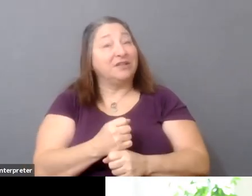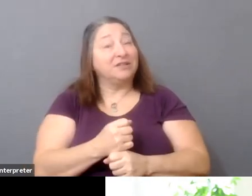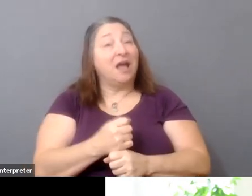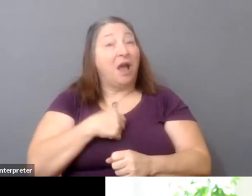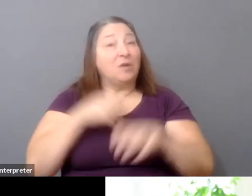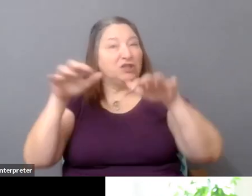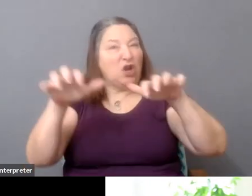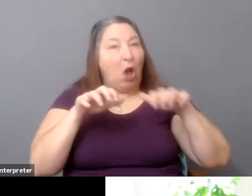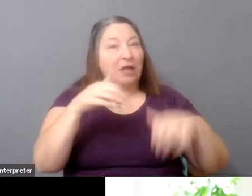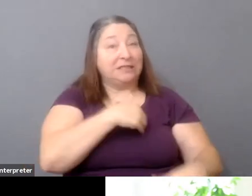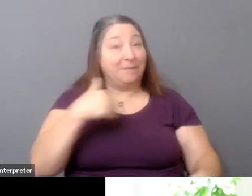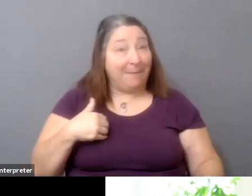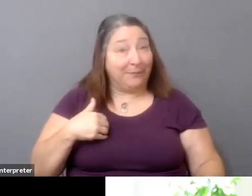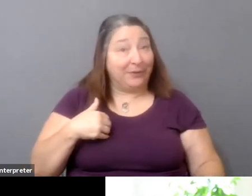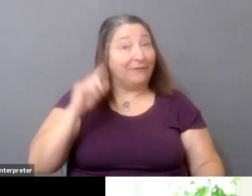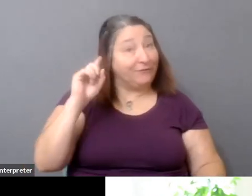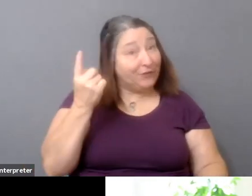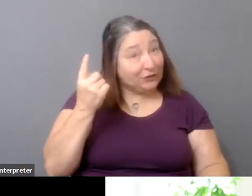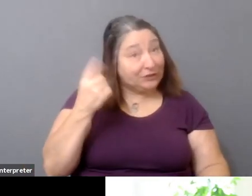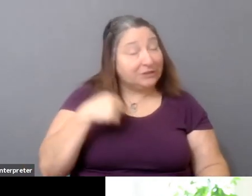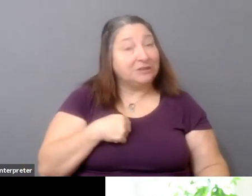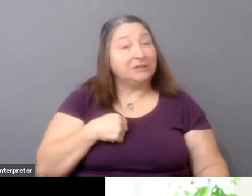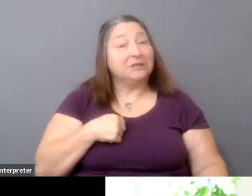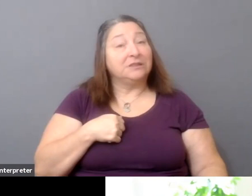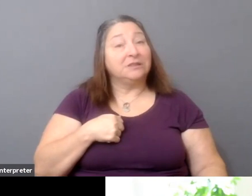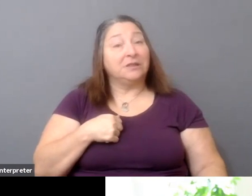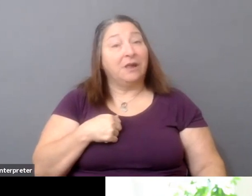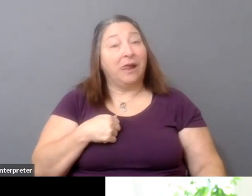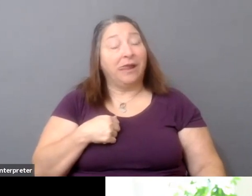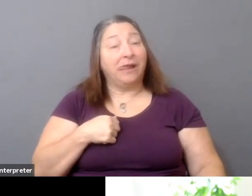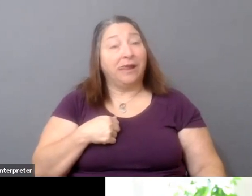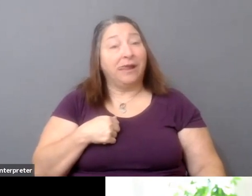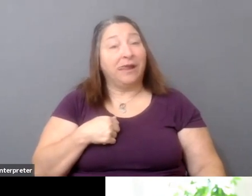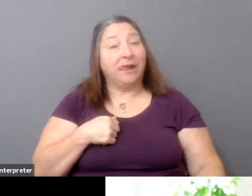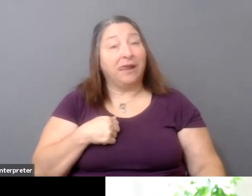into the film industry, I'm watching what they're